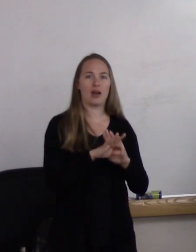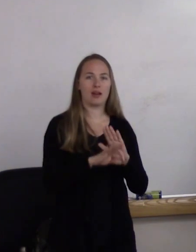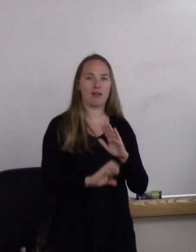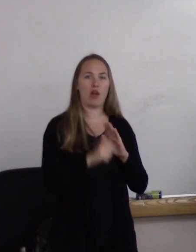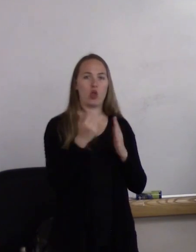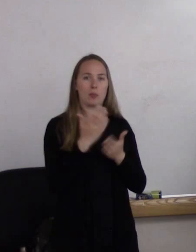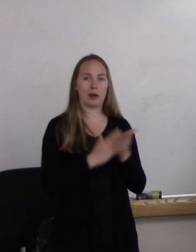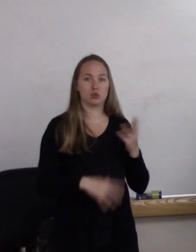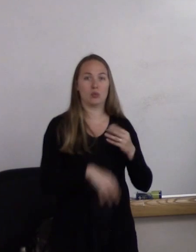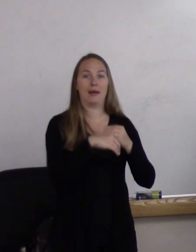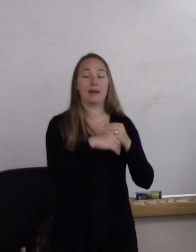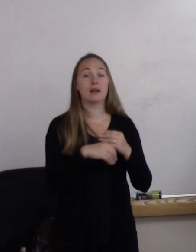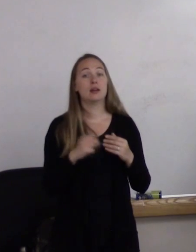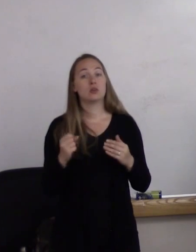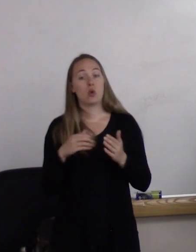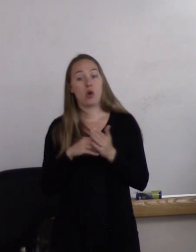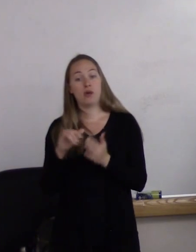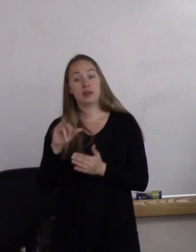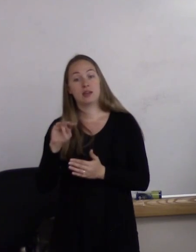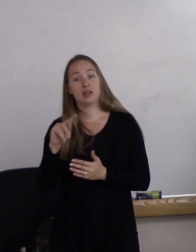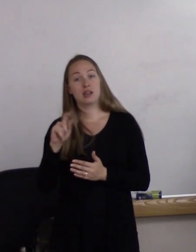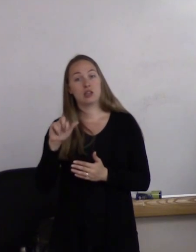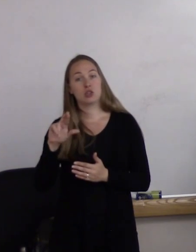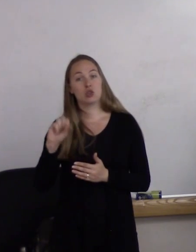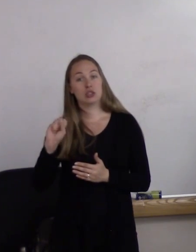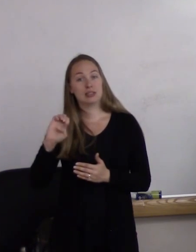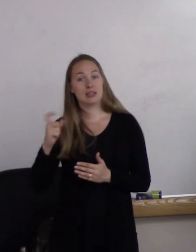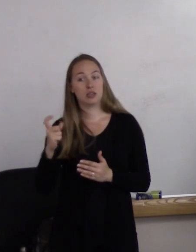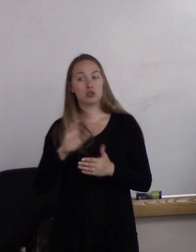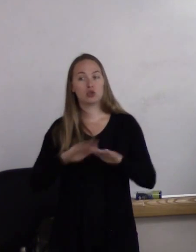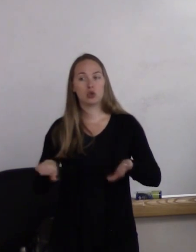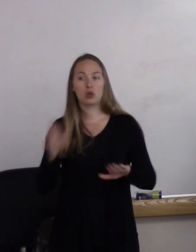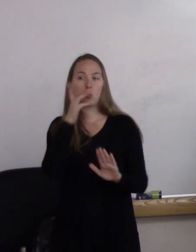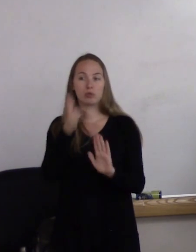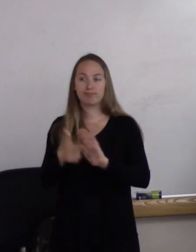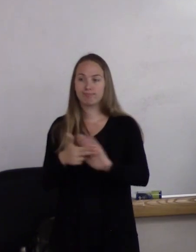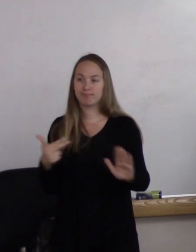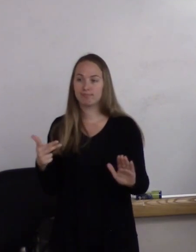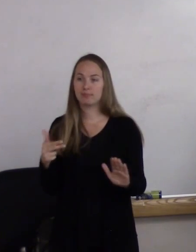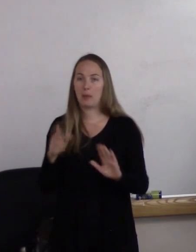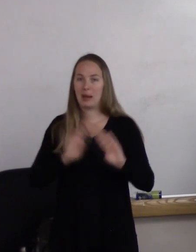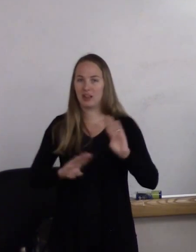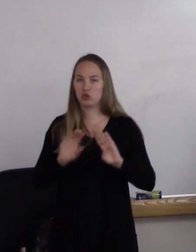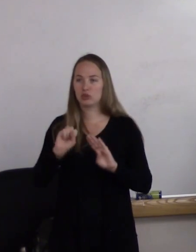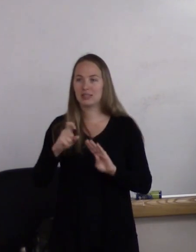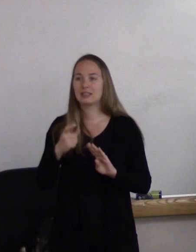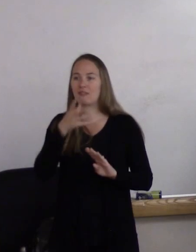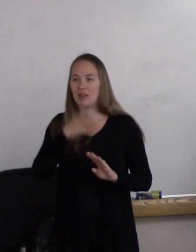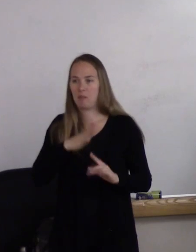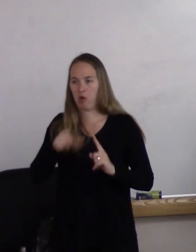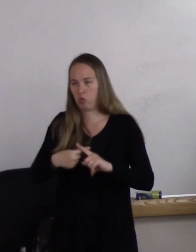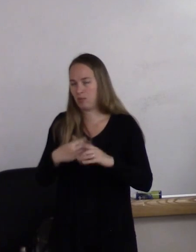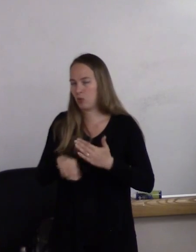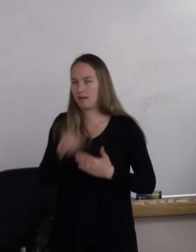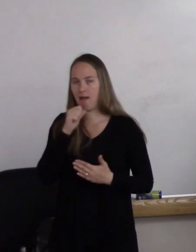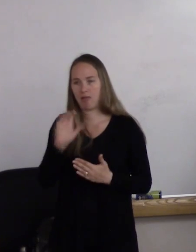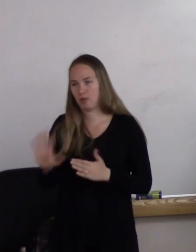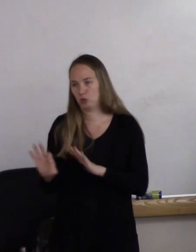So very often, intersex children were assigned the biological sex female at birth. It wasn't their choice.